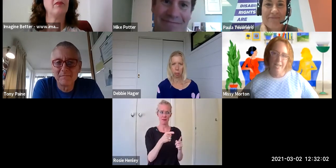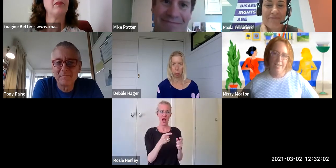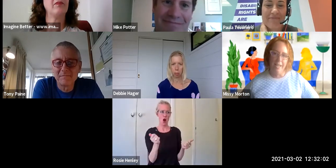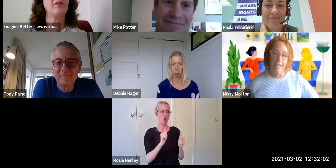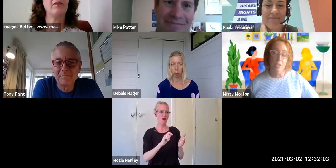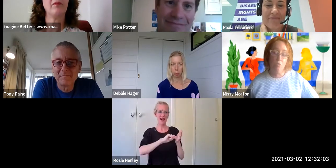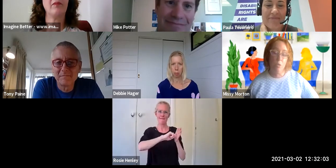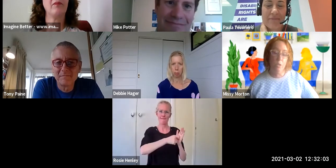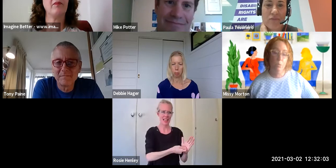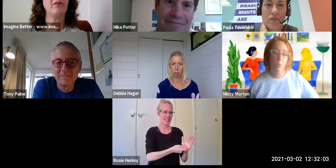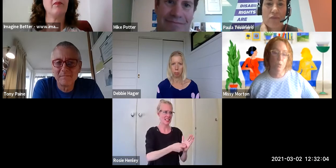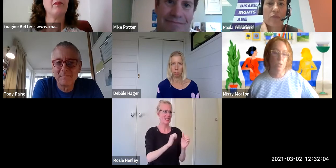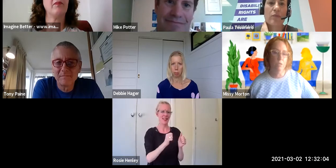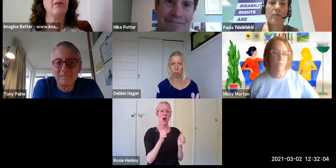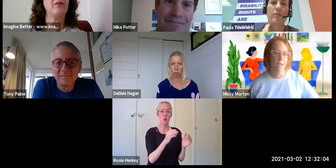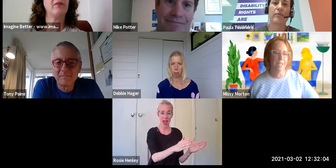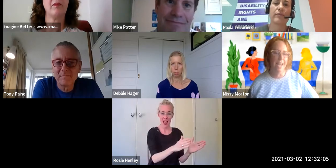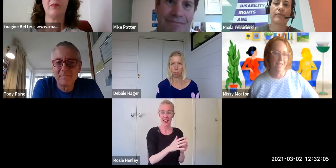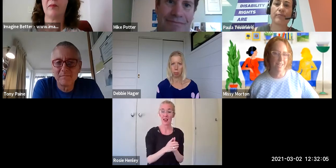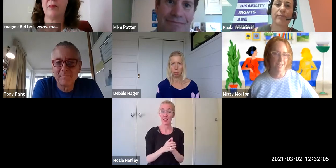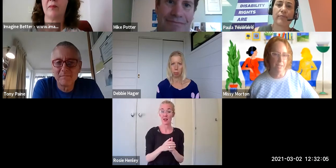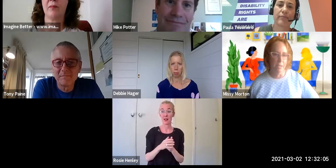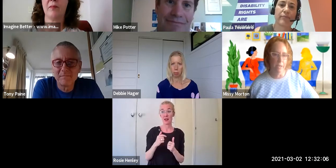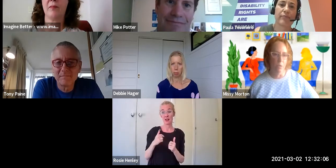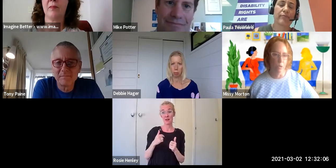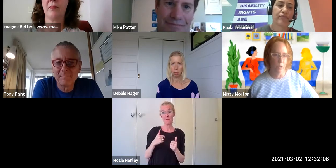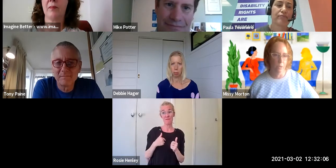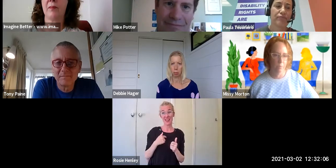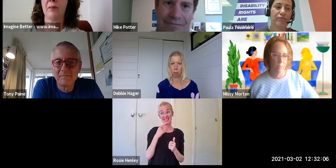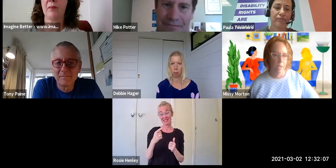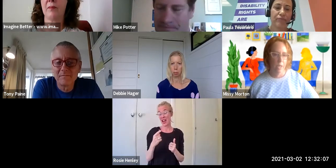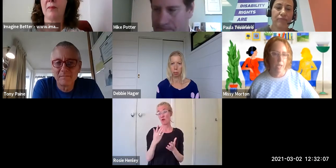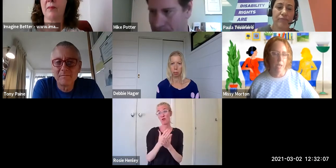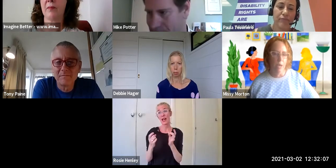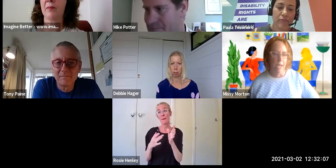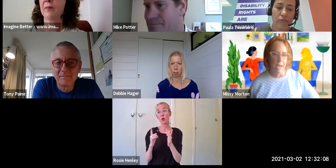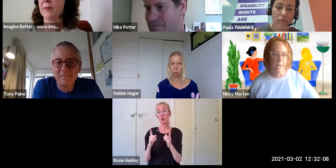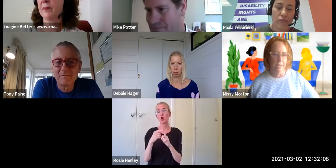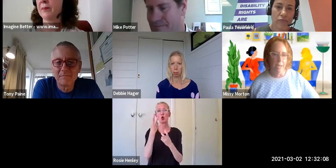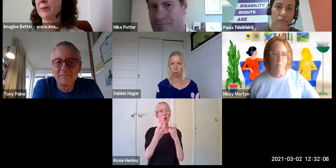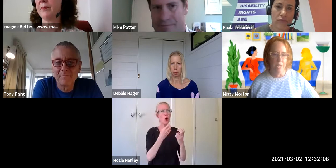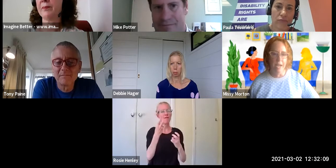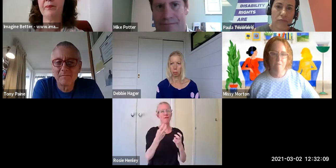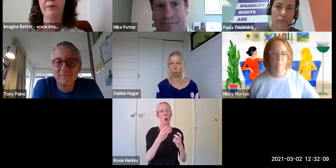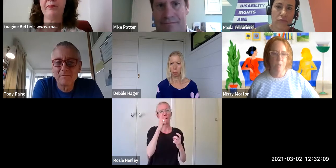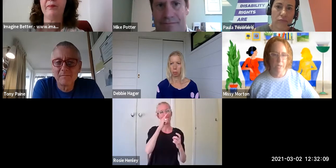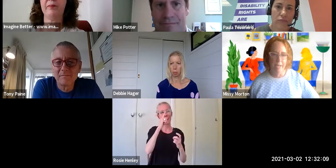And I say it's really important to find allies in that work and by allies I mean everybody-anybody